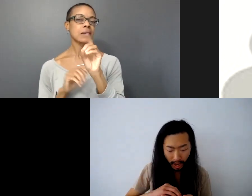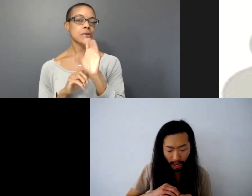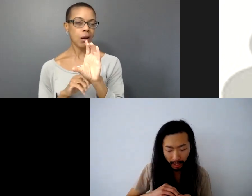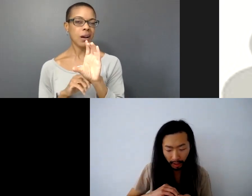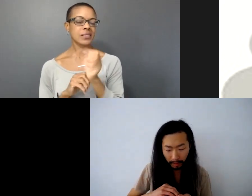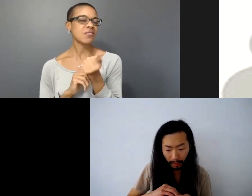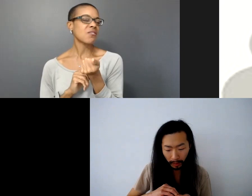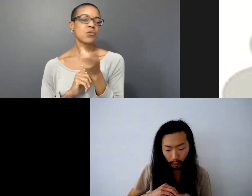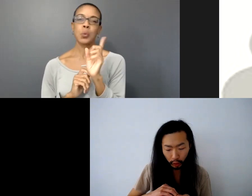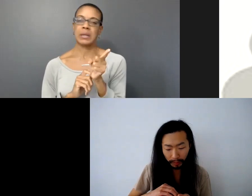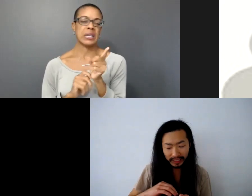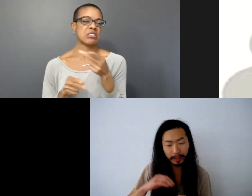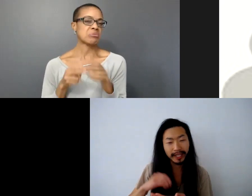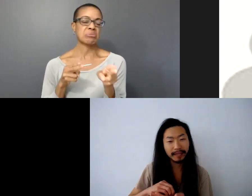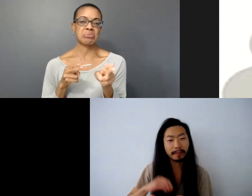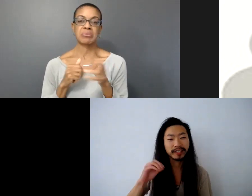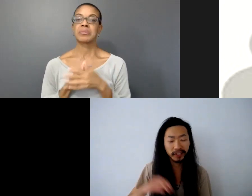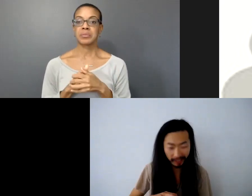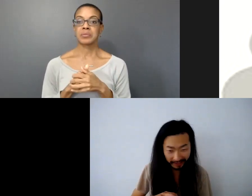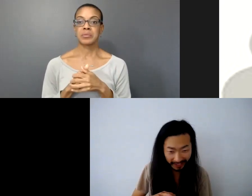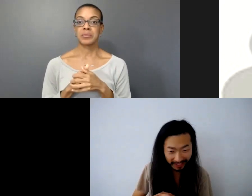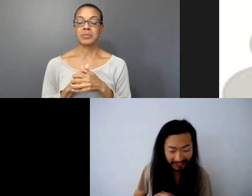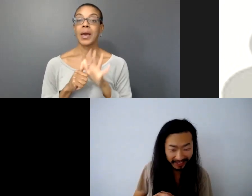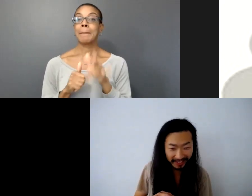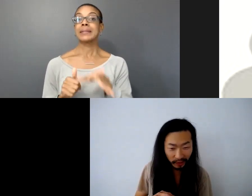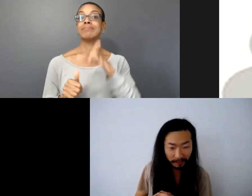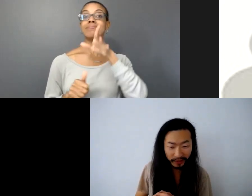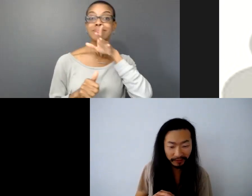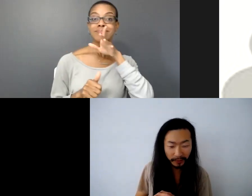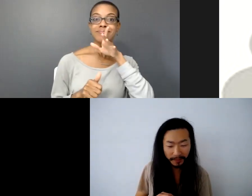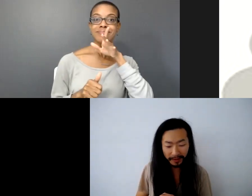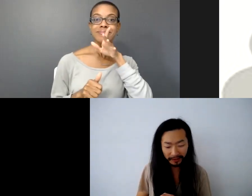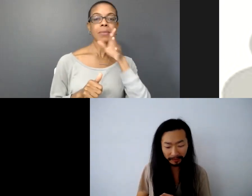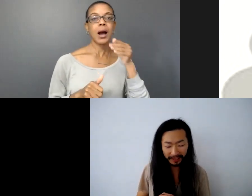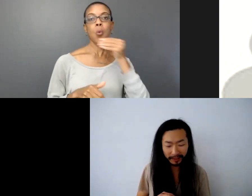I am going to be speaking my mother tongue in this documentary film so I'm excited about